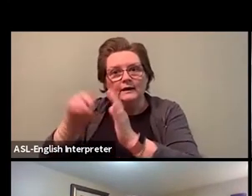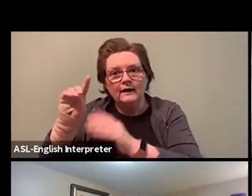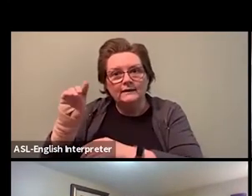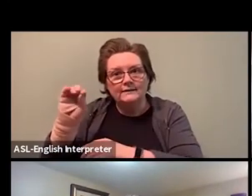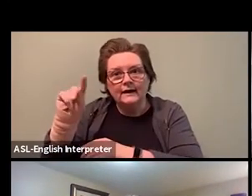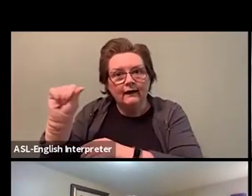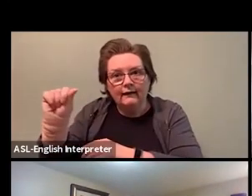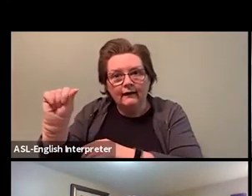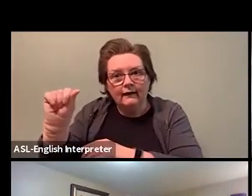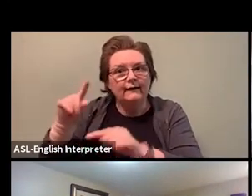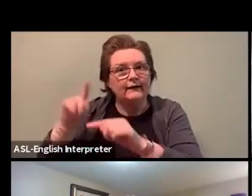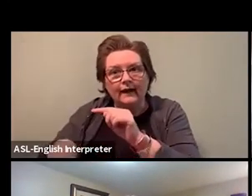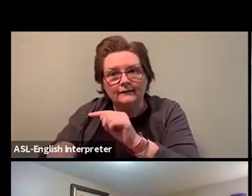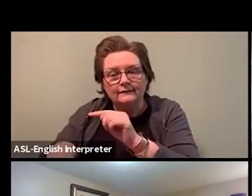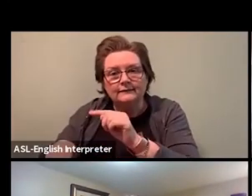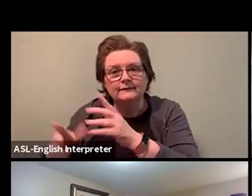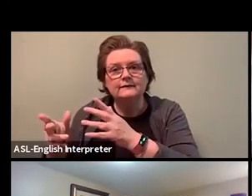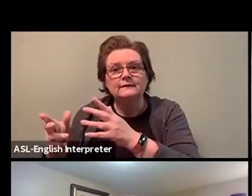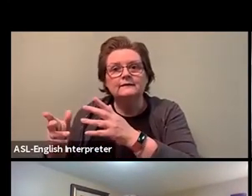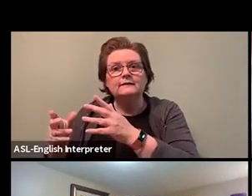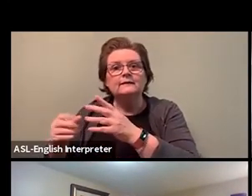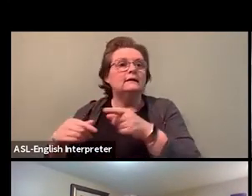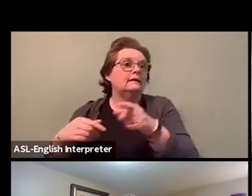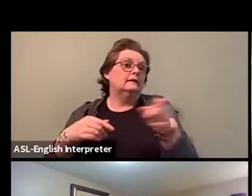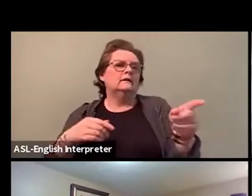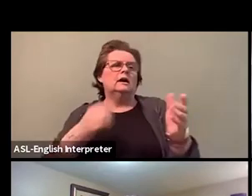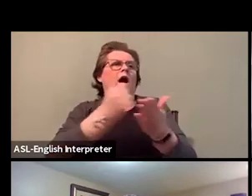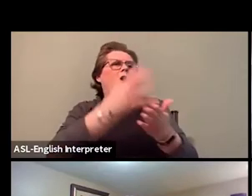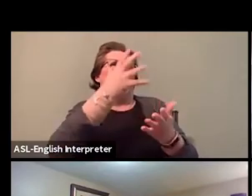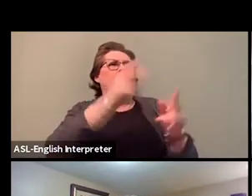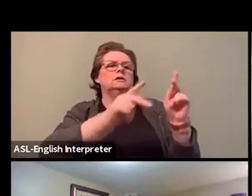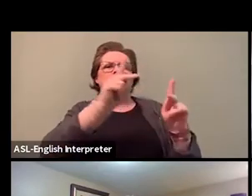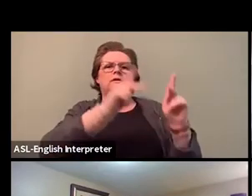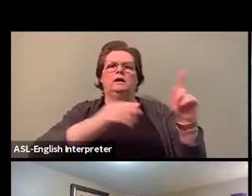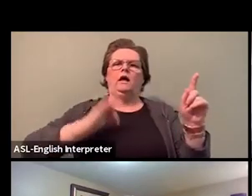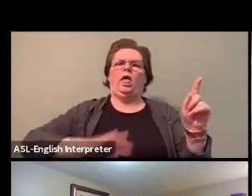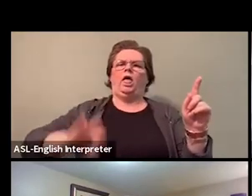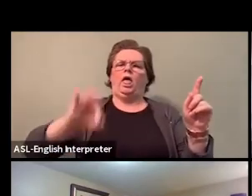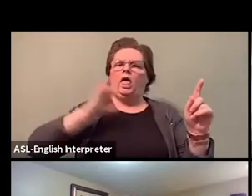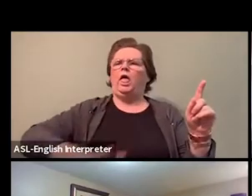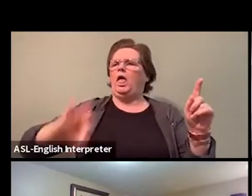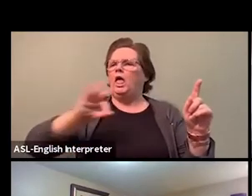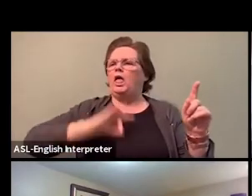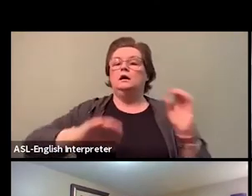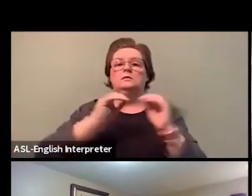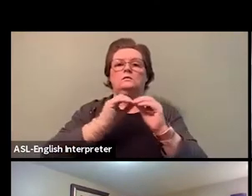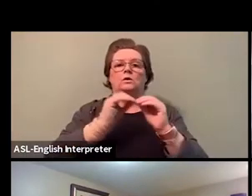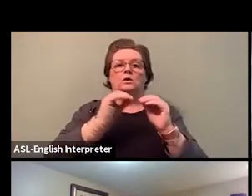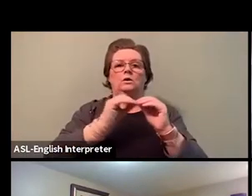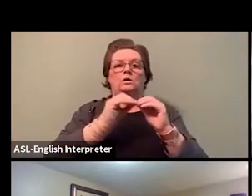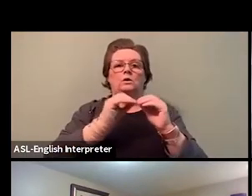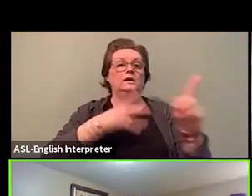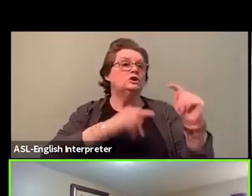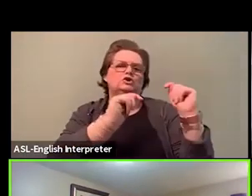for little Johnny and little Molly on Saturday, right? These are points that we have to address, you know.